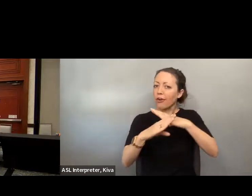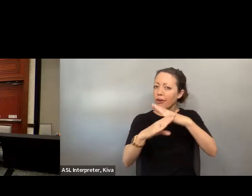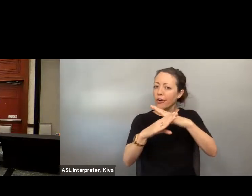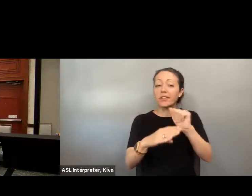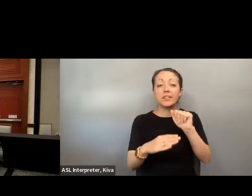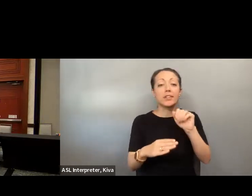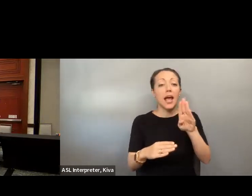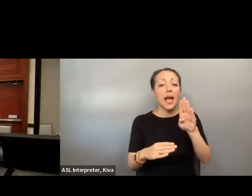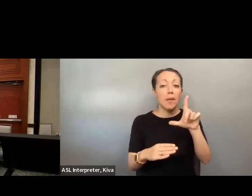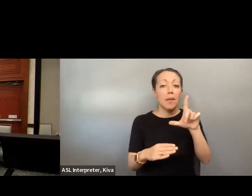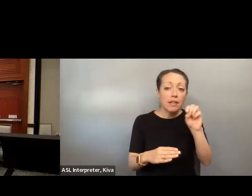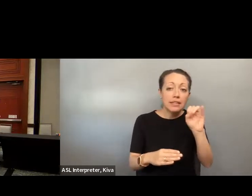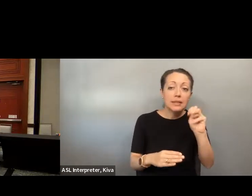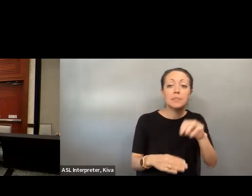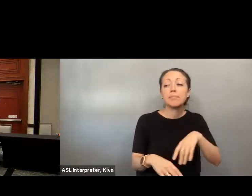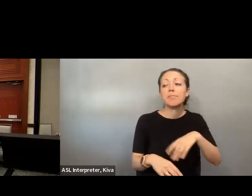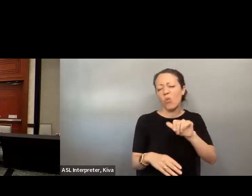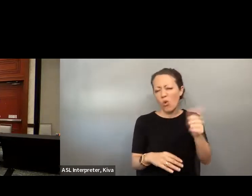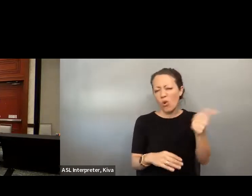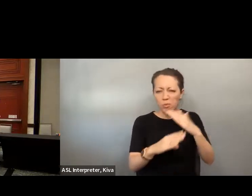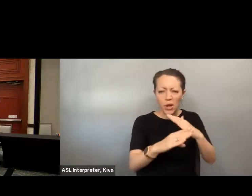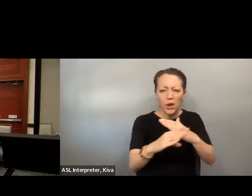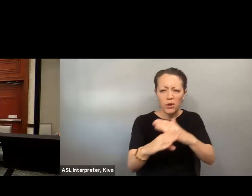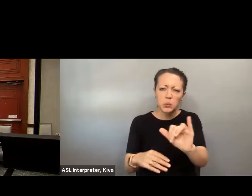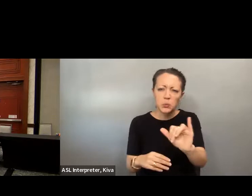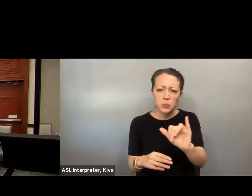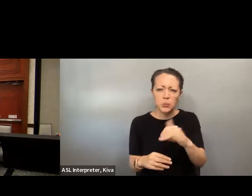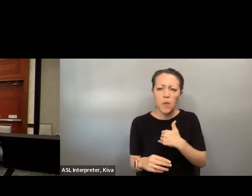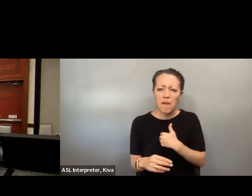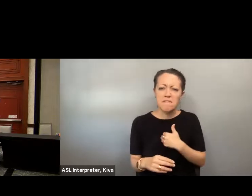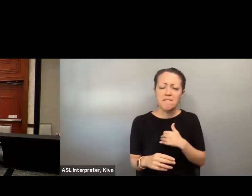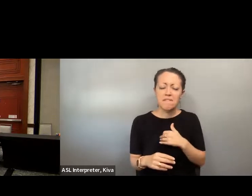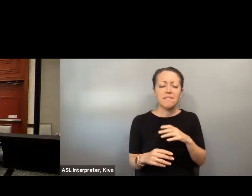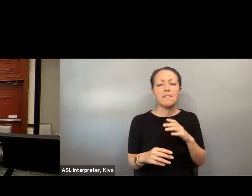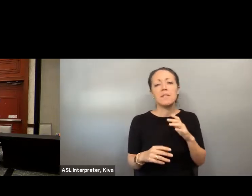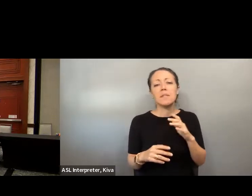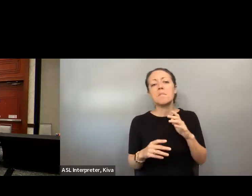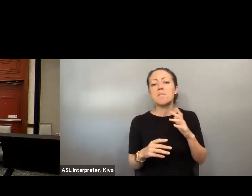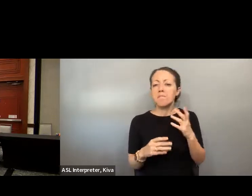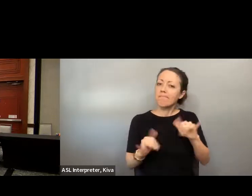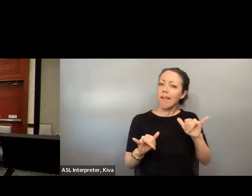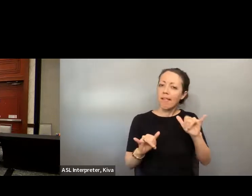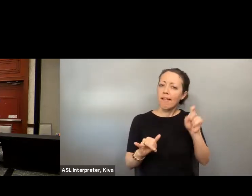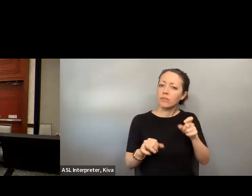we just pointed out, running for office. However, there continuing to be a lot of systemic barriers including ablism and other challenges to people with disabilities being